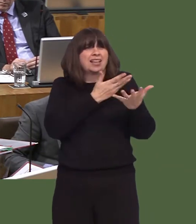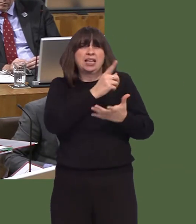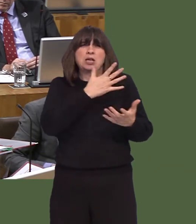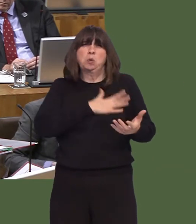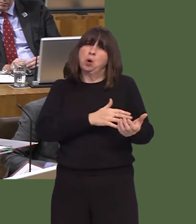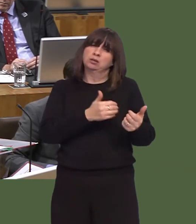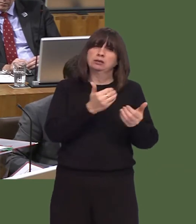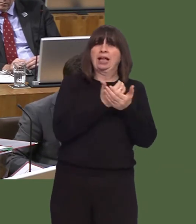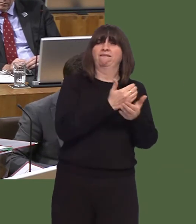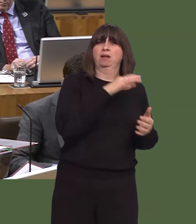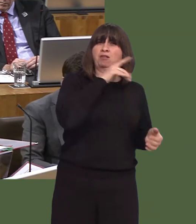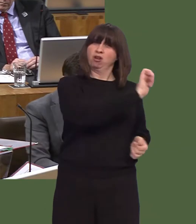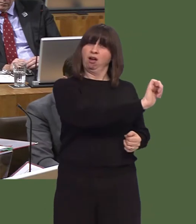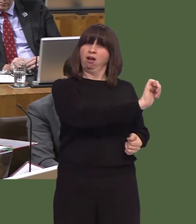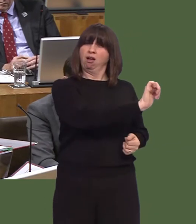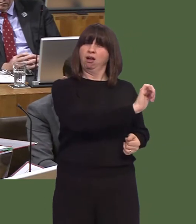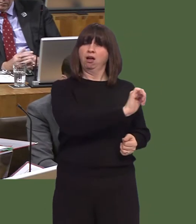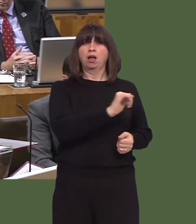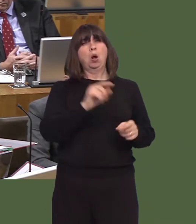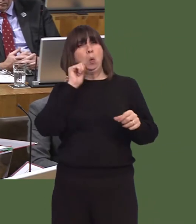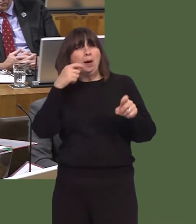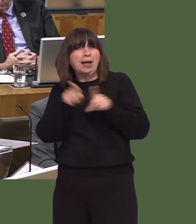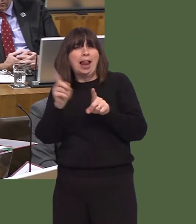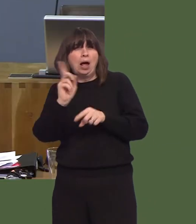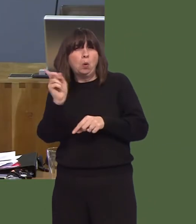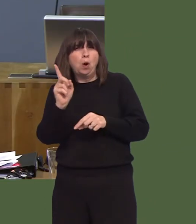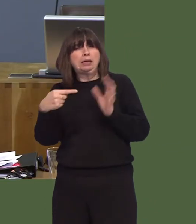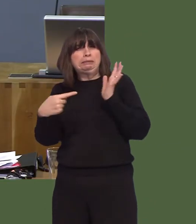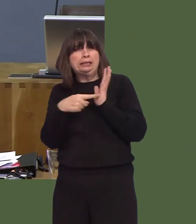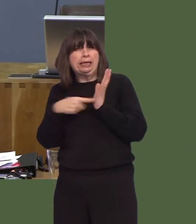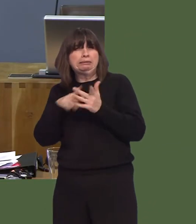Will we have, for example, a back-door TTIP as a result of the Trade Bill, which forces